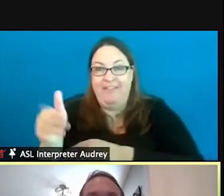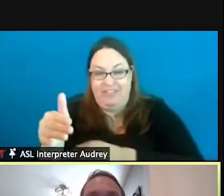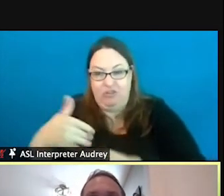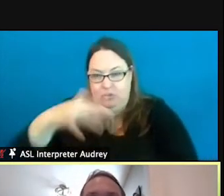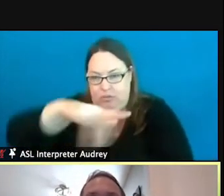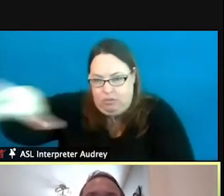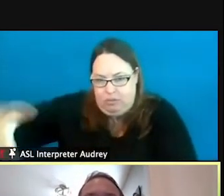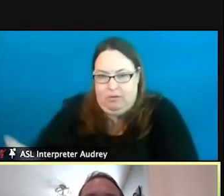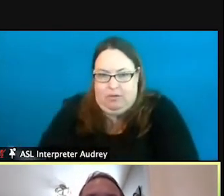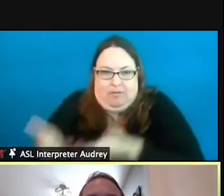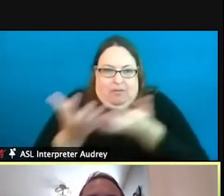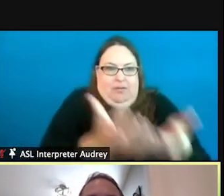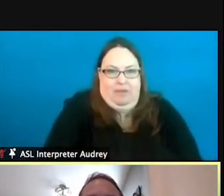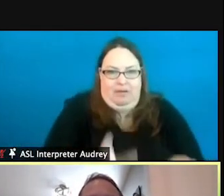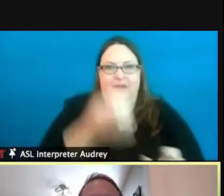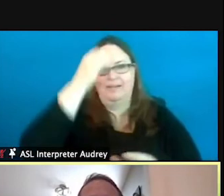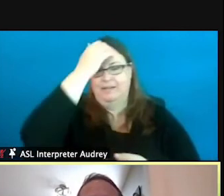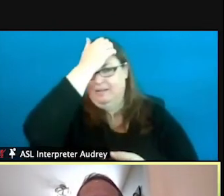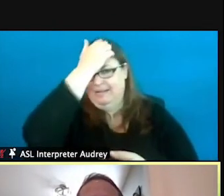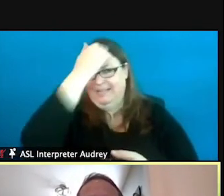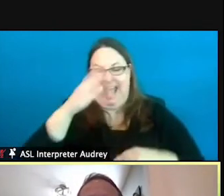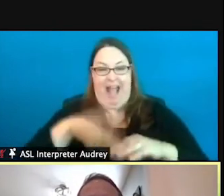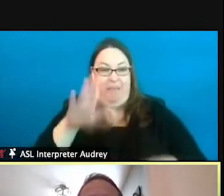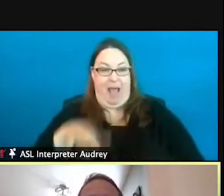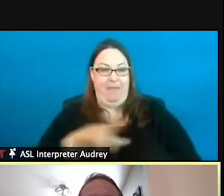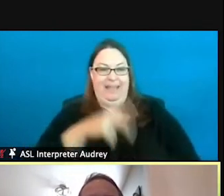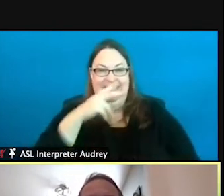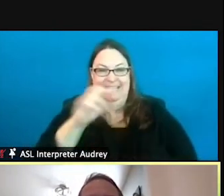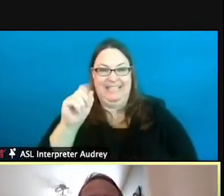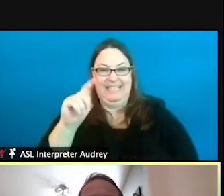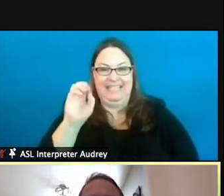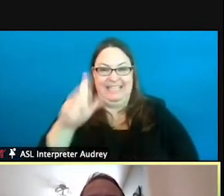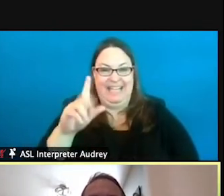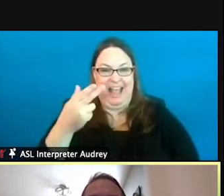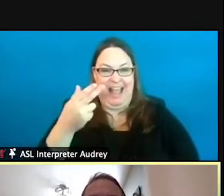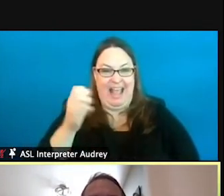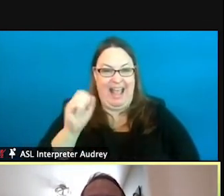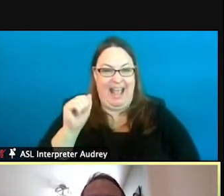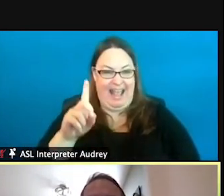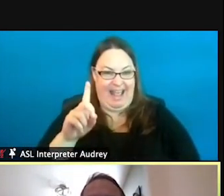And you can see in the bottom pictures on the left, there's a steelhead and you know